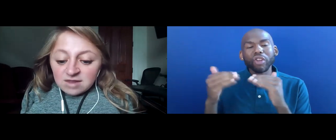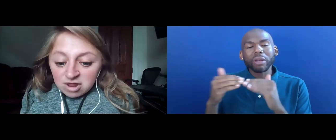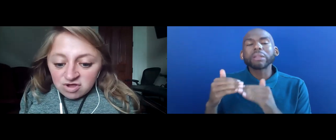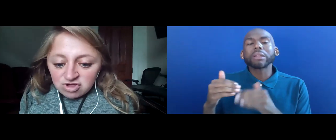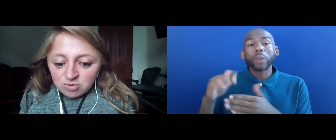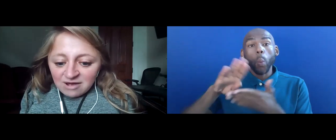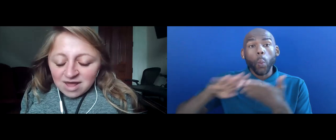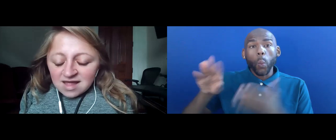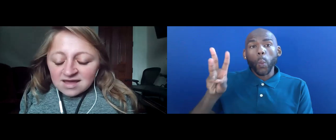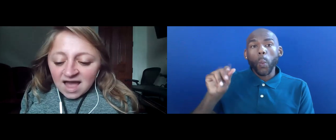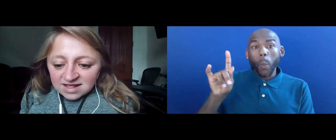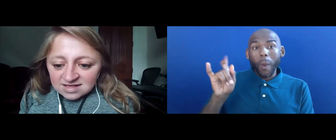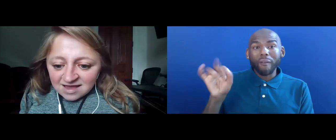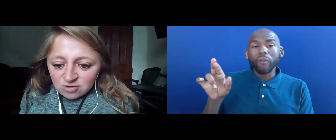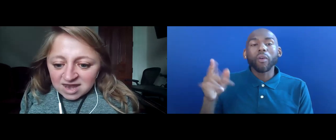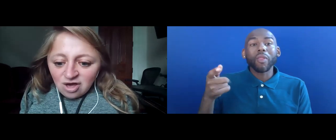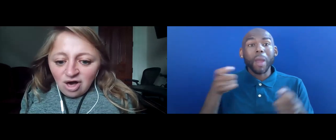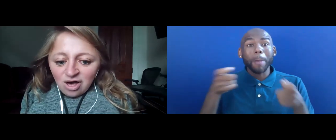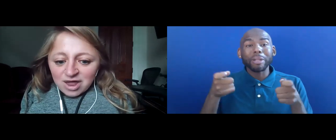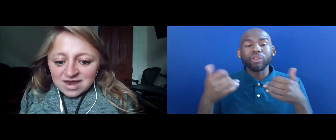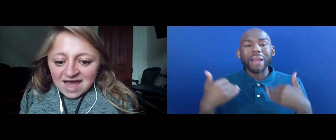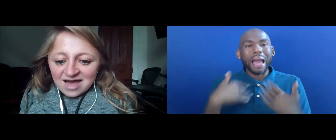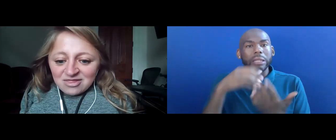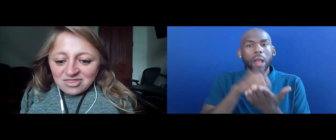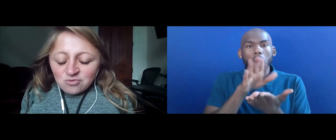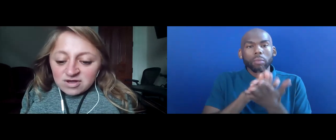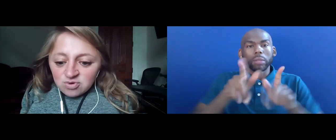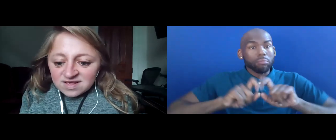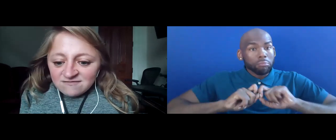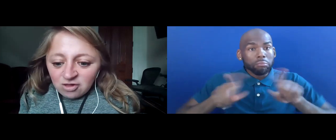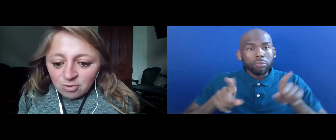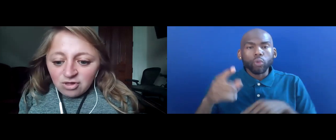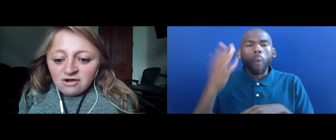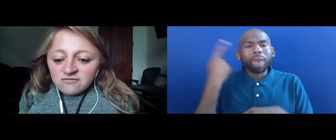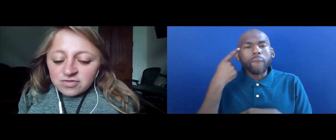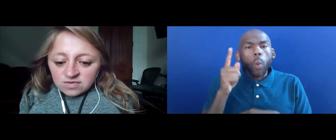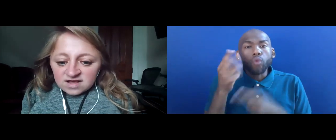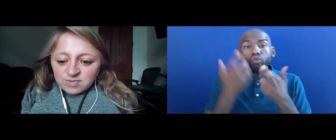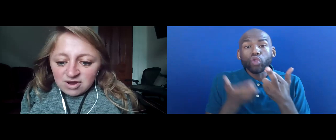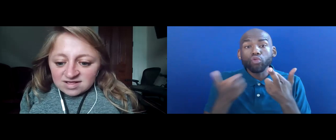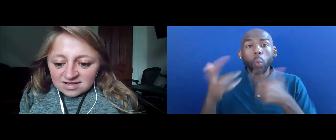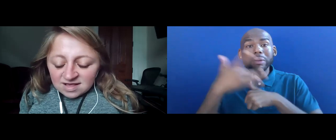THE ADMINISTRATION PUT OUT A GUIDANCE DOCUMENT ON RESOURCES AVAILABLE FOR THOSE EXPERIENCING